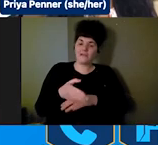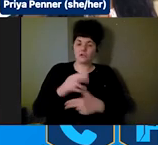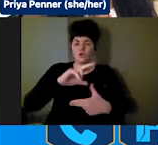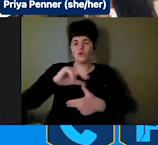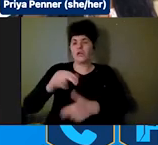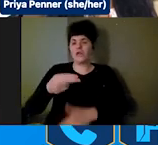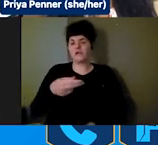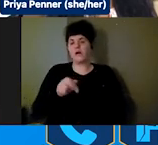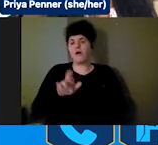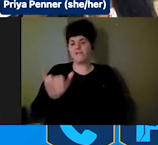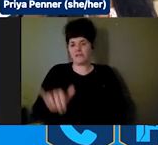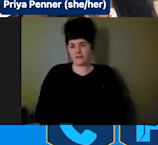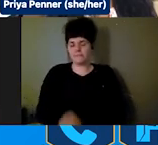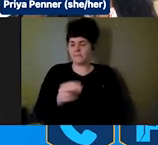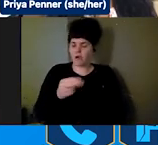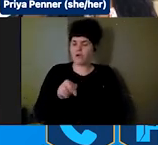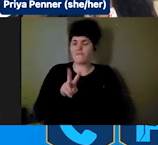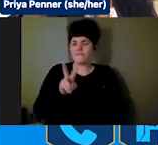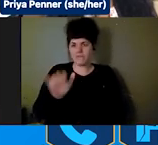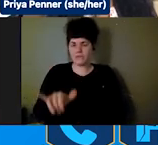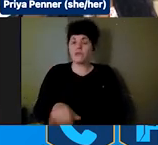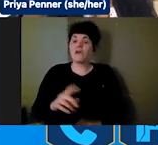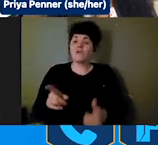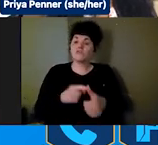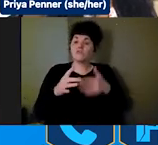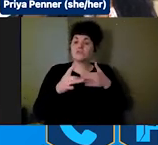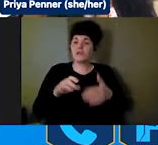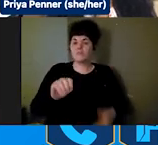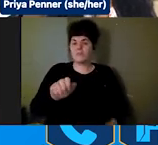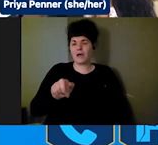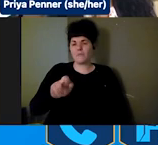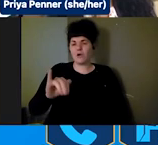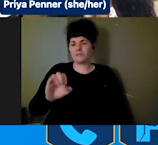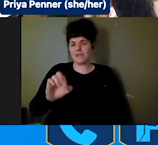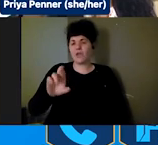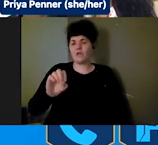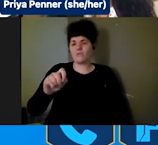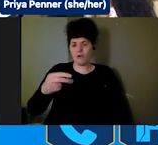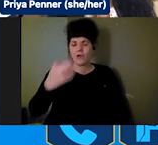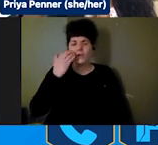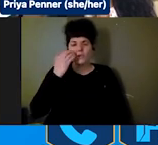led by Marcie Roth, part of the panel discussions earlier